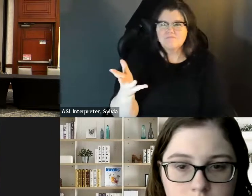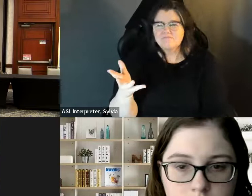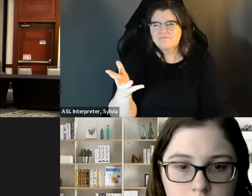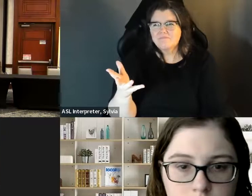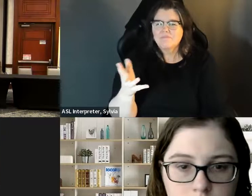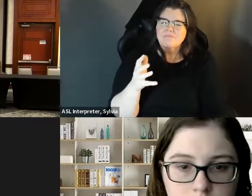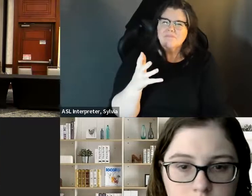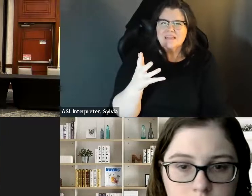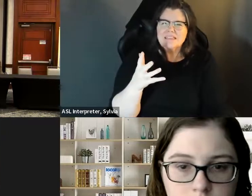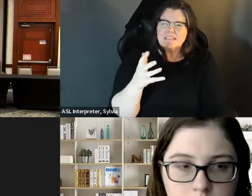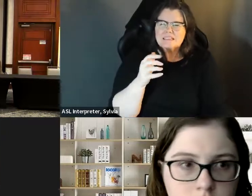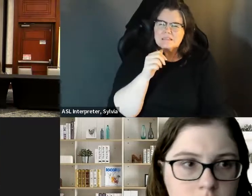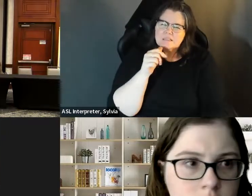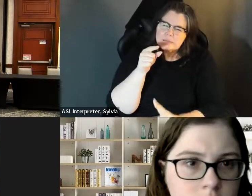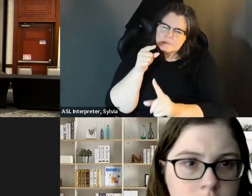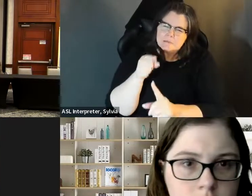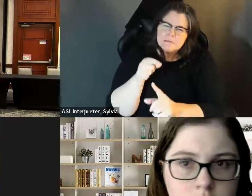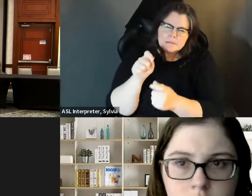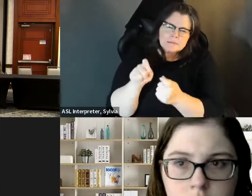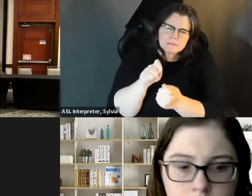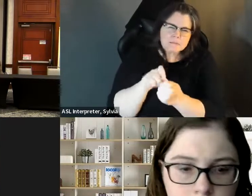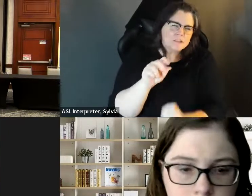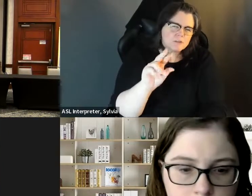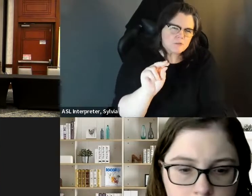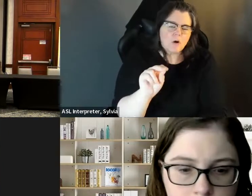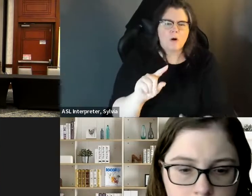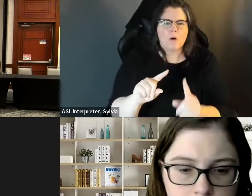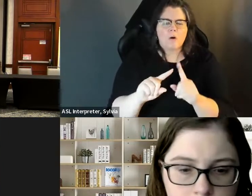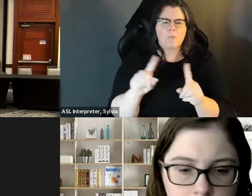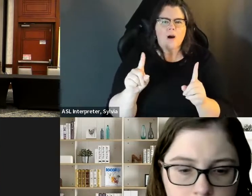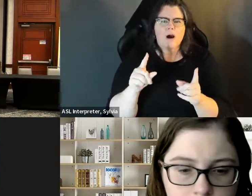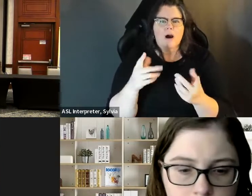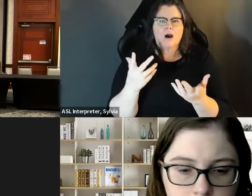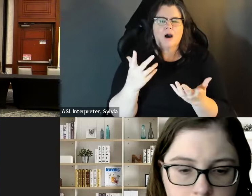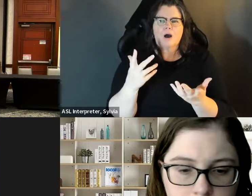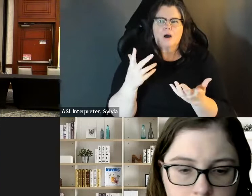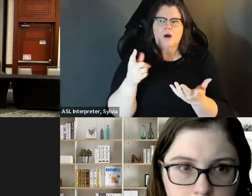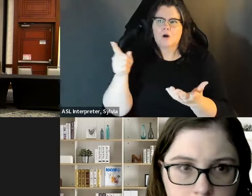At the same time it put a lot of us in a situation where we had to figure out how to run, what we need, what documents we needed to do while they were still figuring it out so ableism not you know it It It's a It's a It's a stick not not exactly but It So ablism, not, you know, it's a -- not exactly, but it was